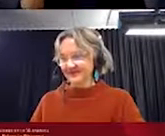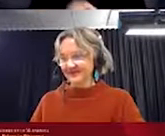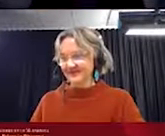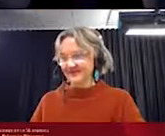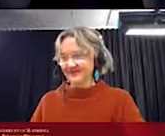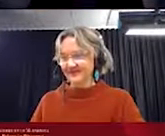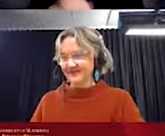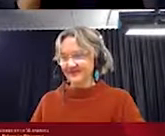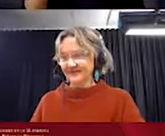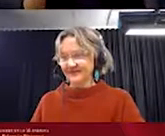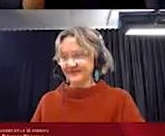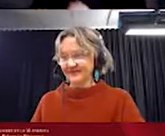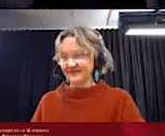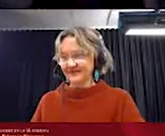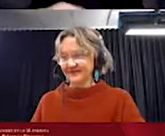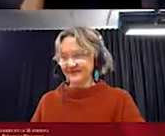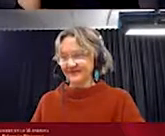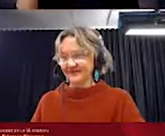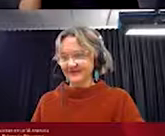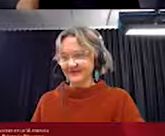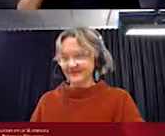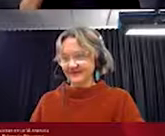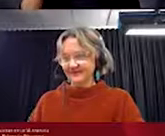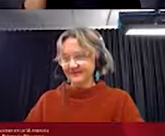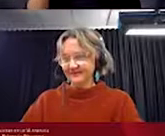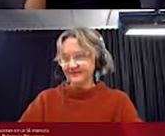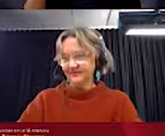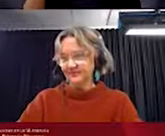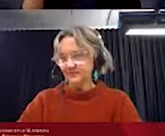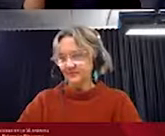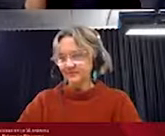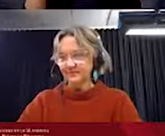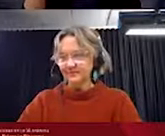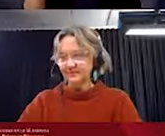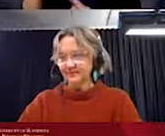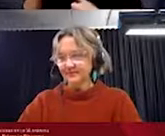Thanks, I'm Jana Ferguson and what makes me unique?